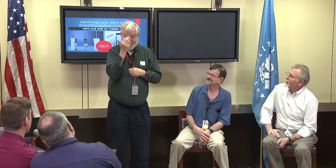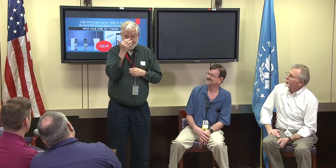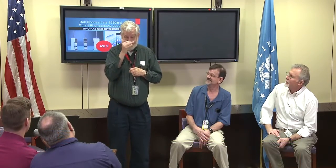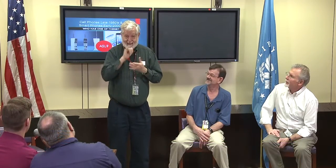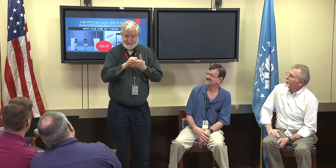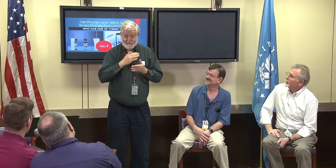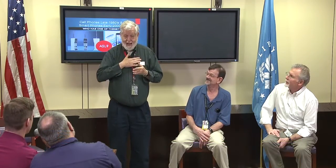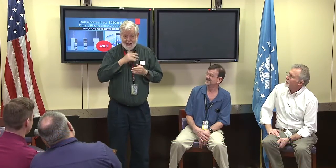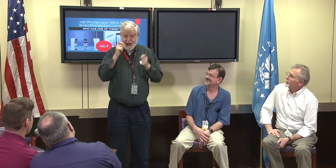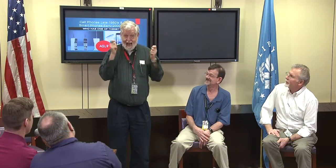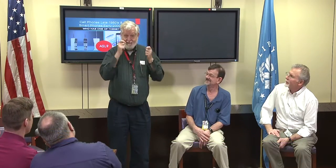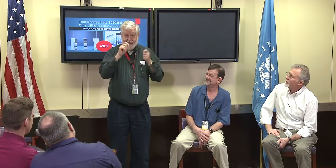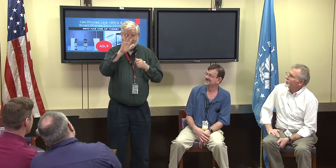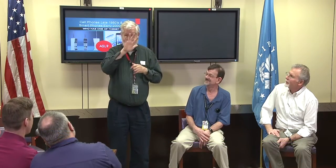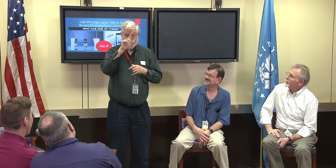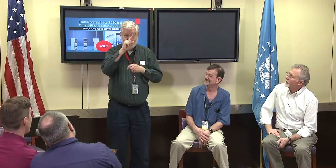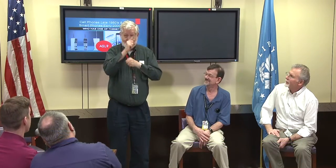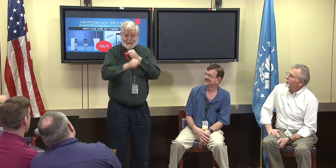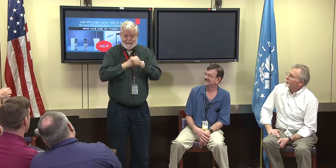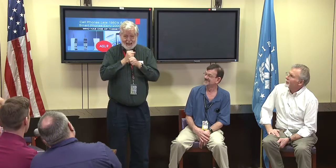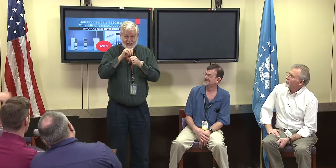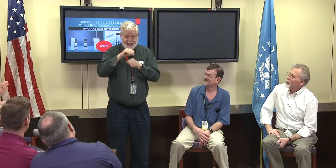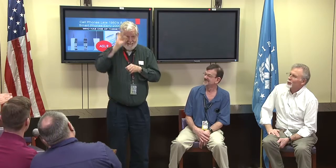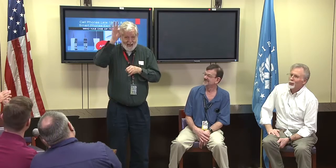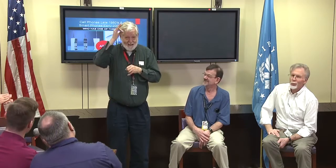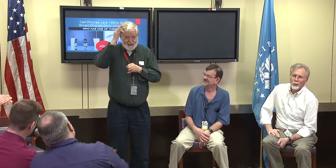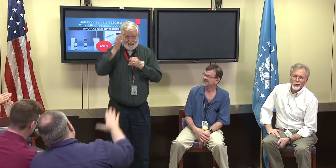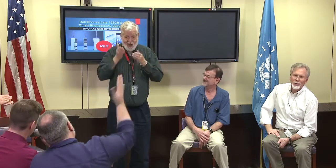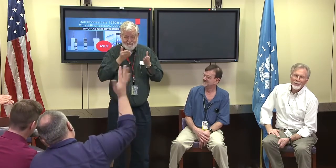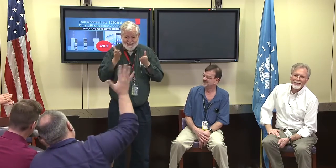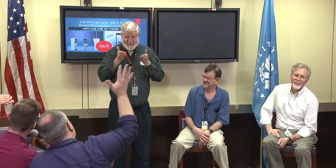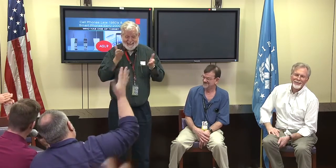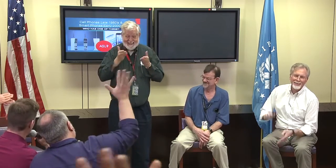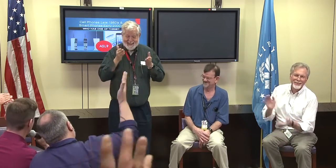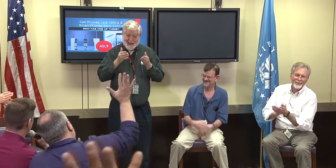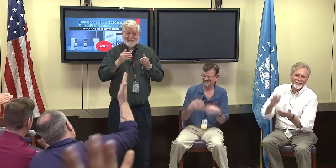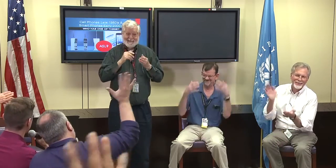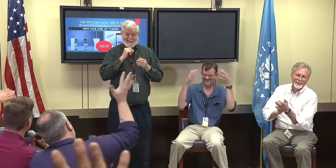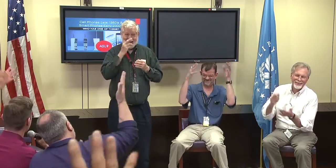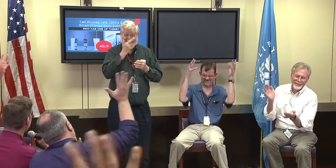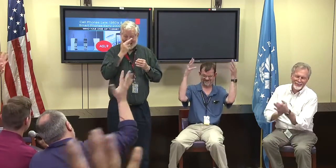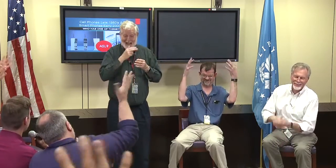of March 15th I will be celebrating my 51st year in federal service.